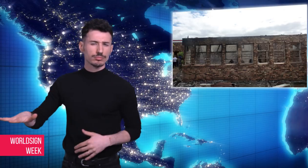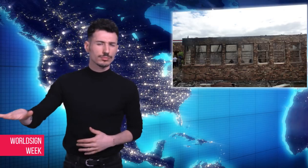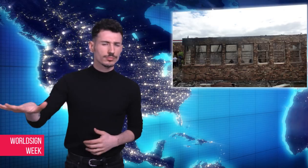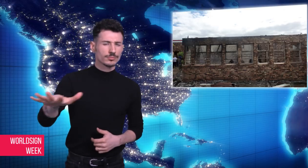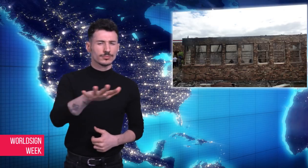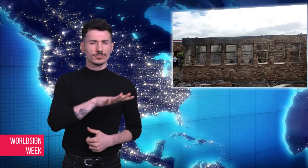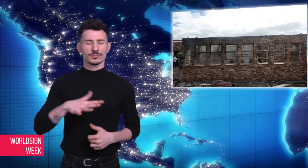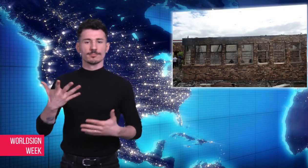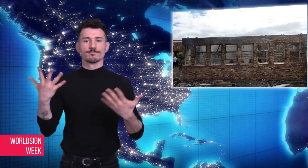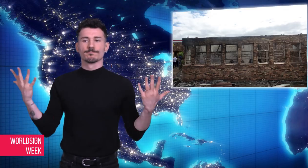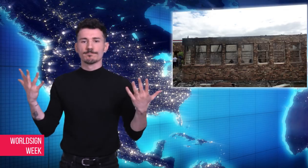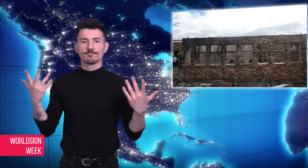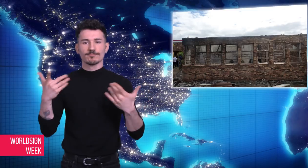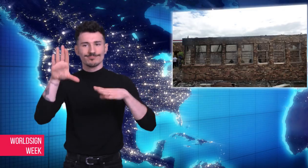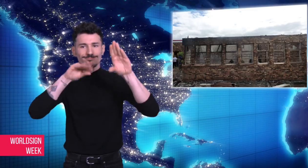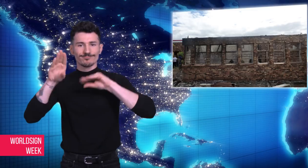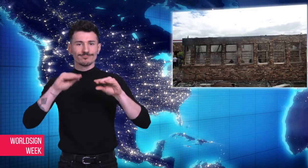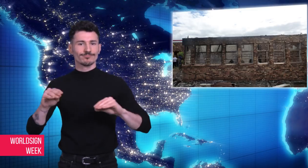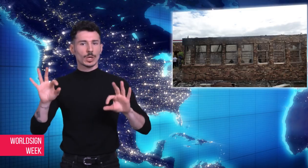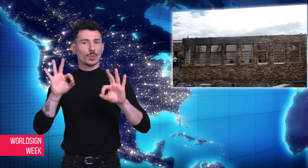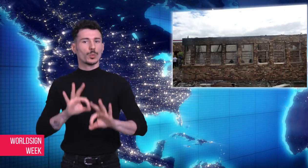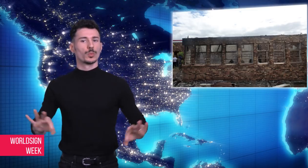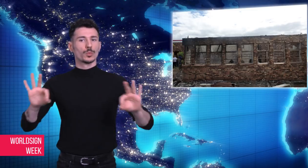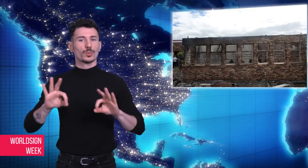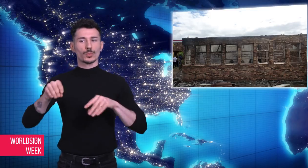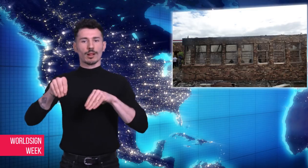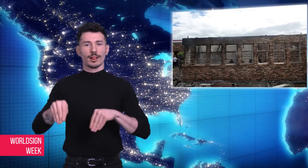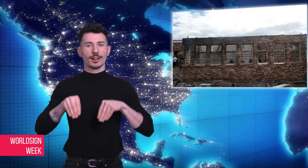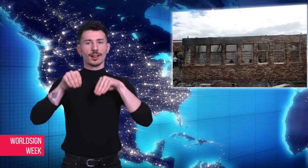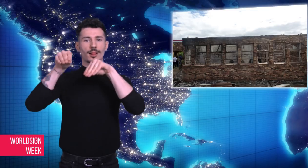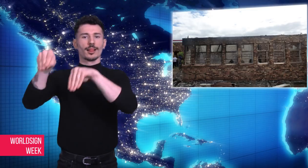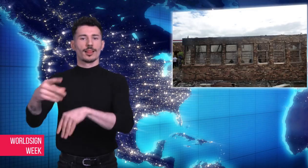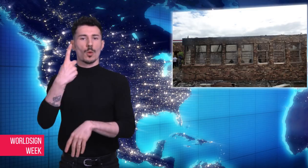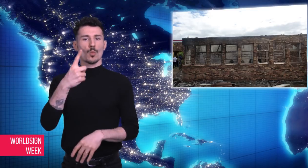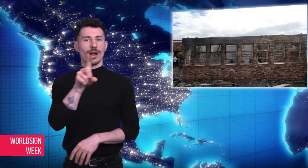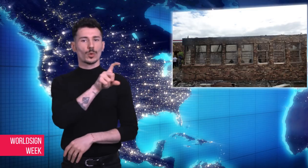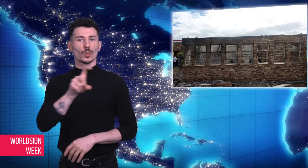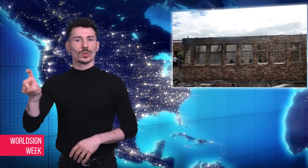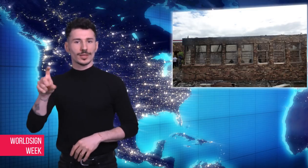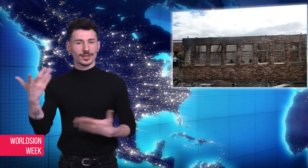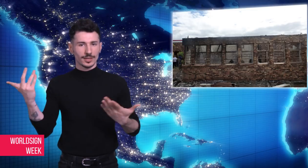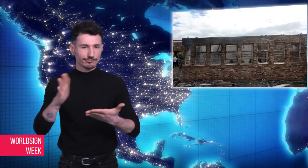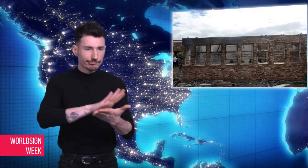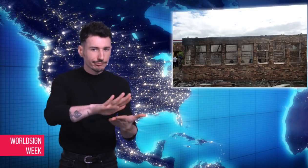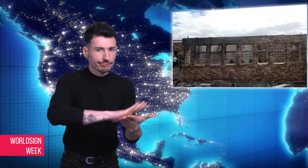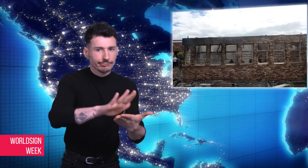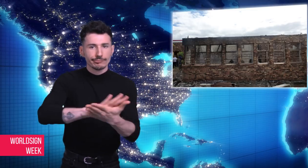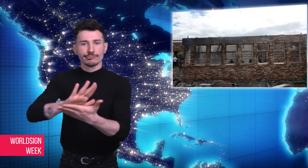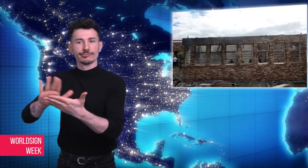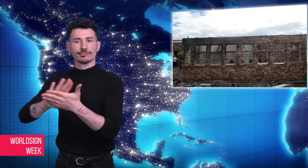classrooms in the back on fire. The classes are delayed for a